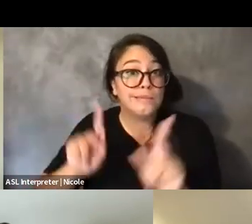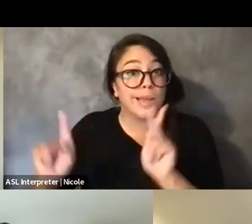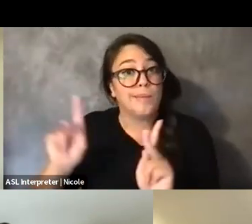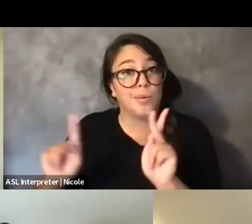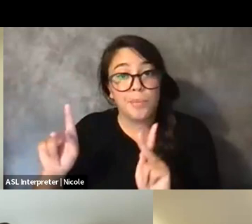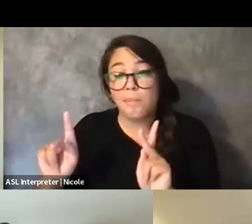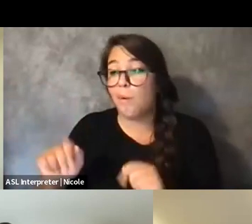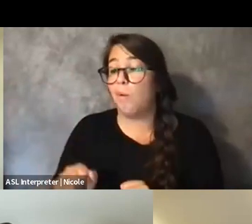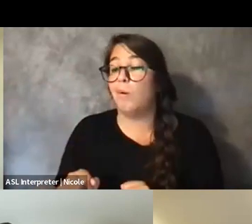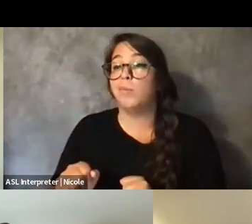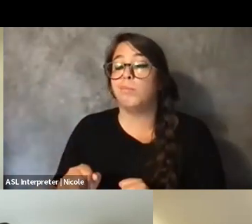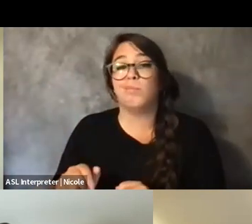and the work for each other in care work.